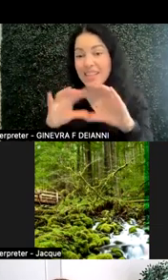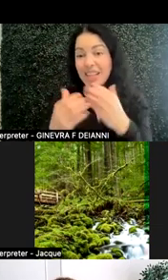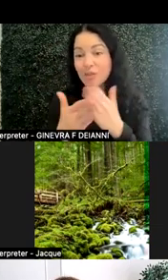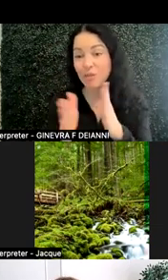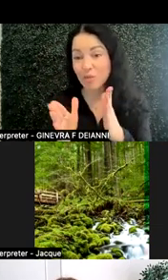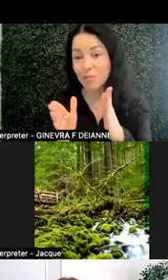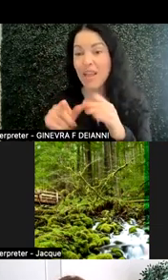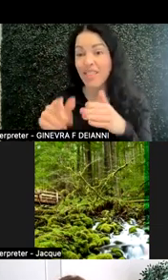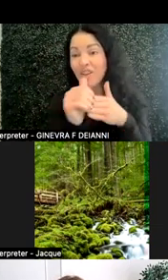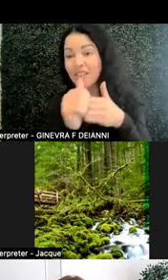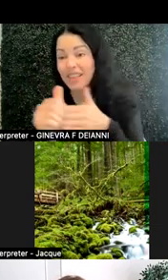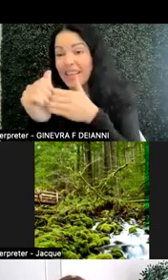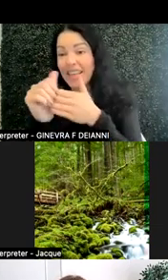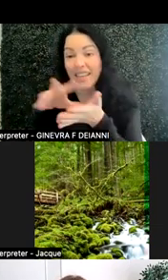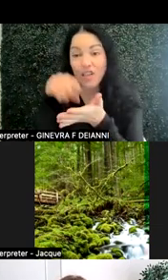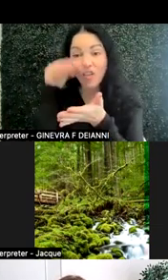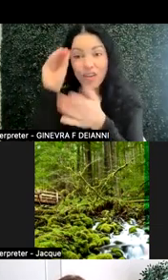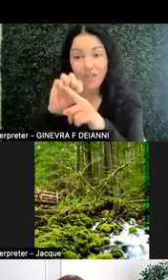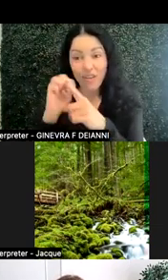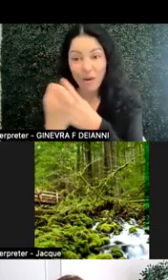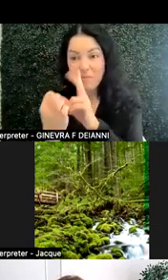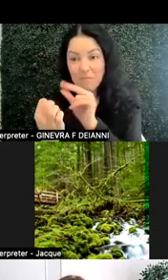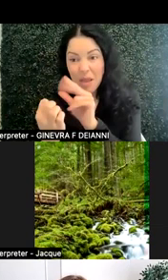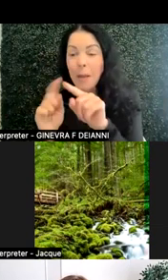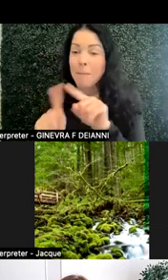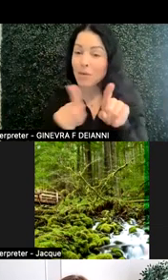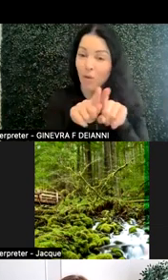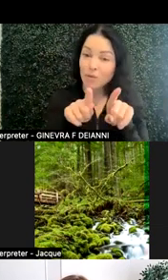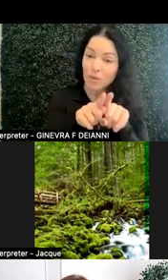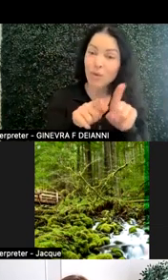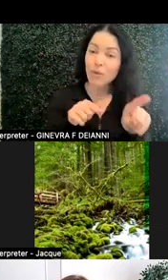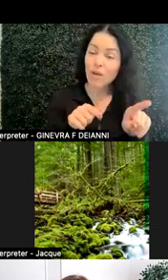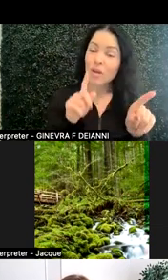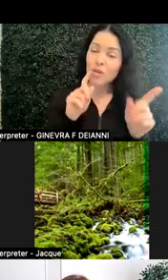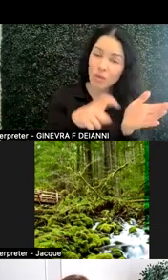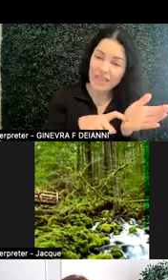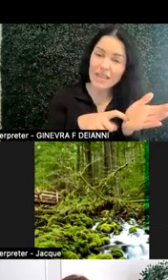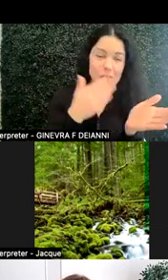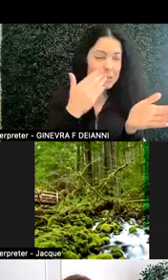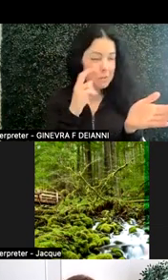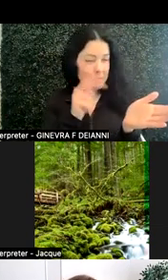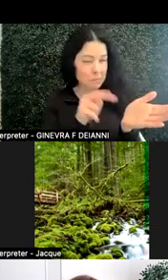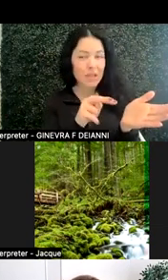are leading that learning environment, but then also recognizing that students may